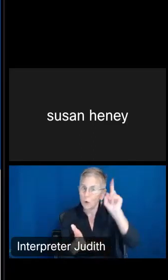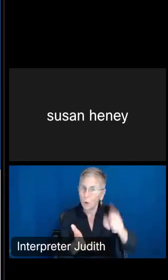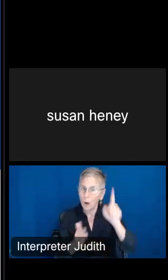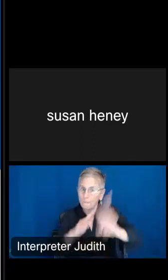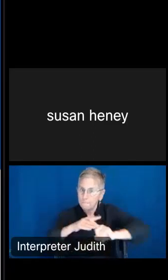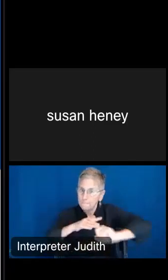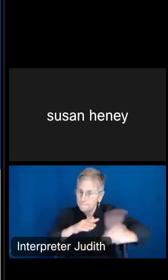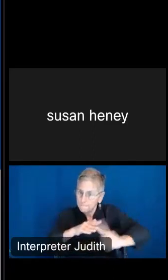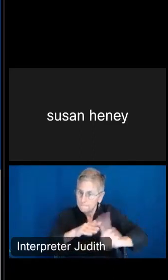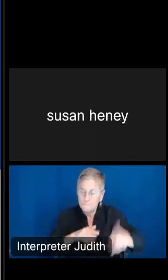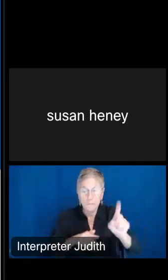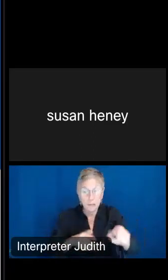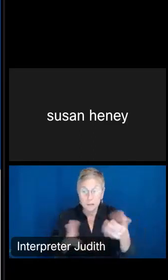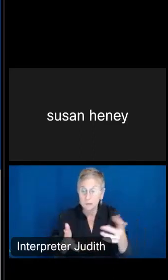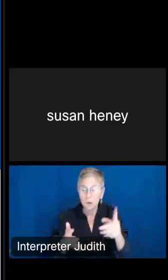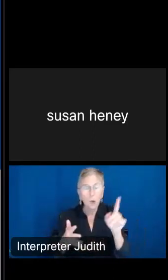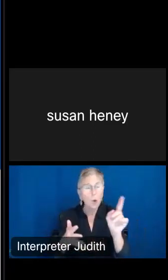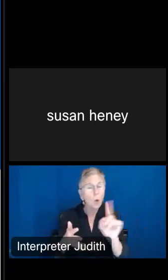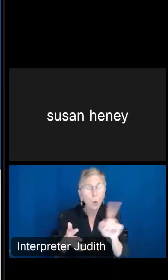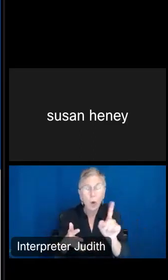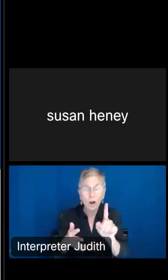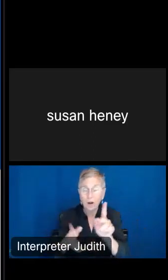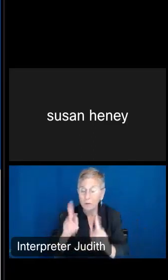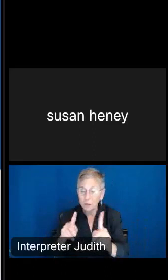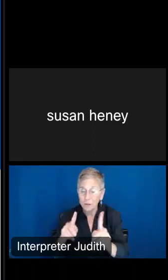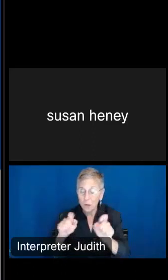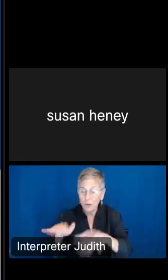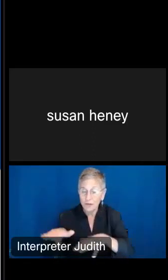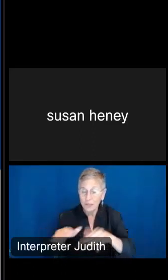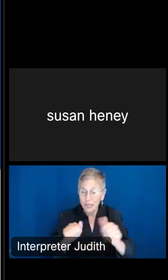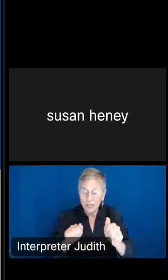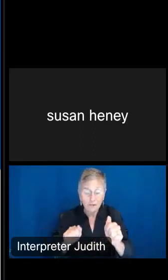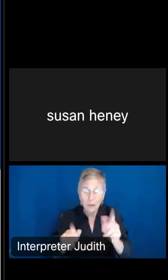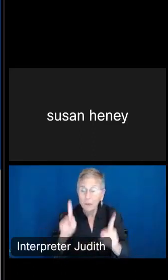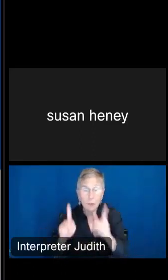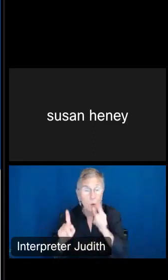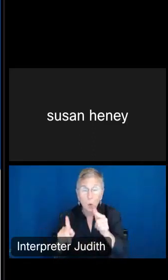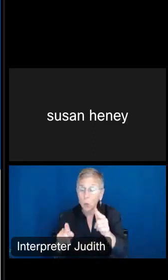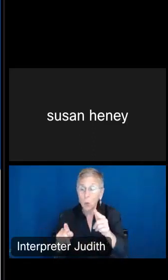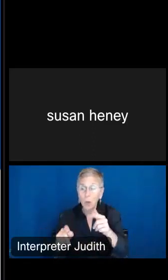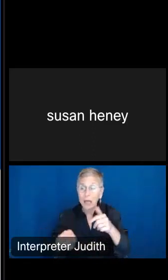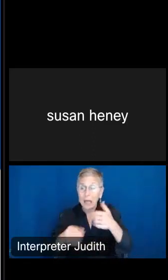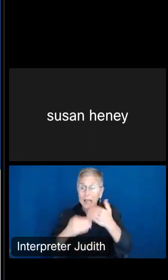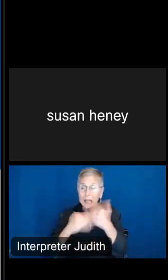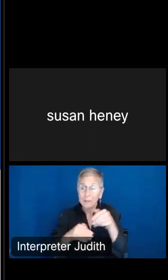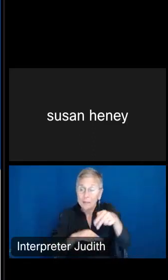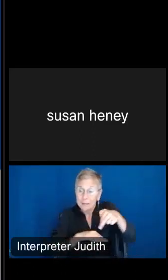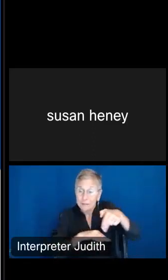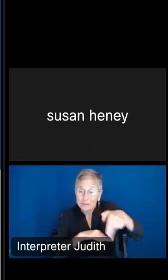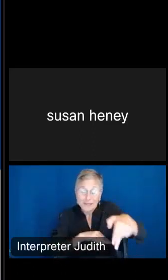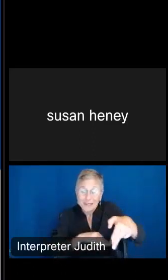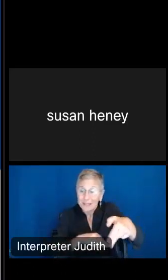these individuals with perhaps limited mobility might reside, or limited sensory abilities